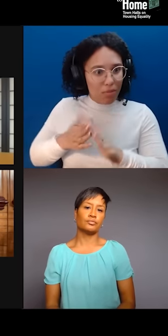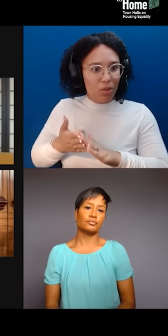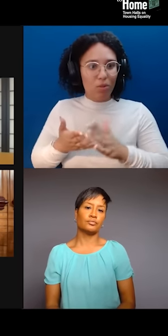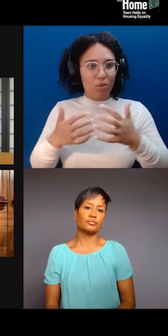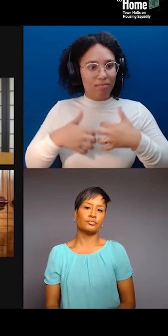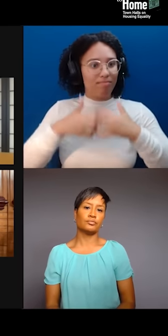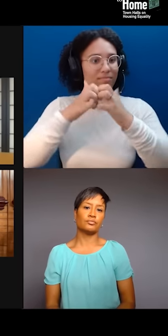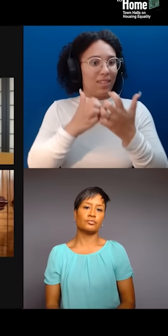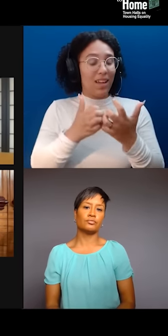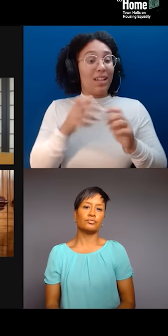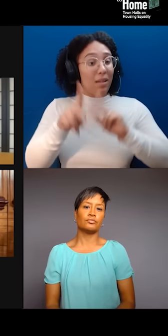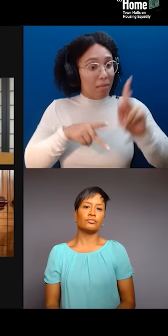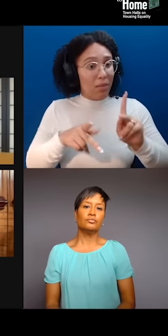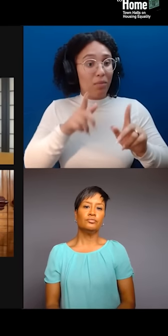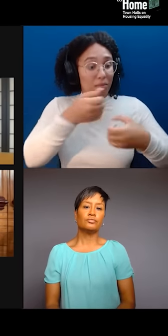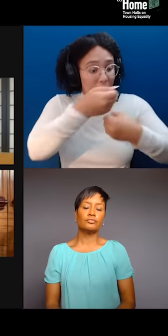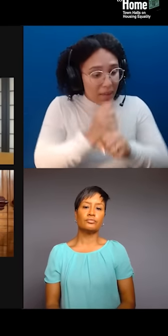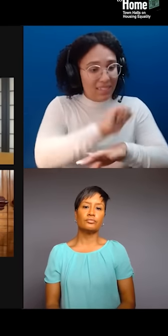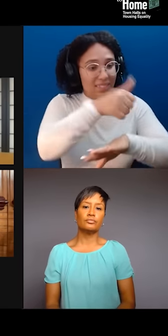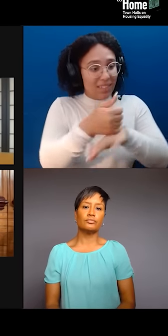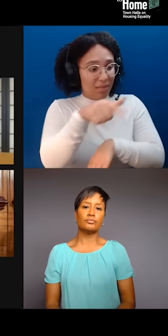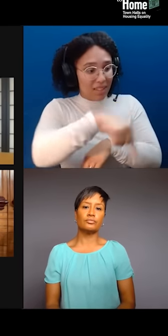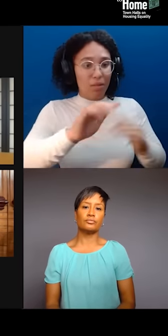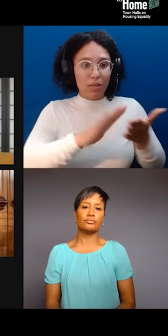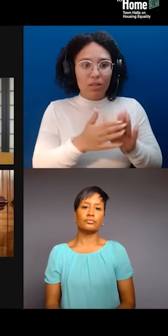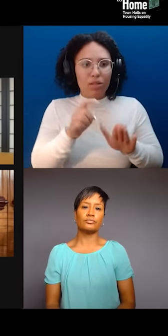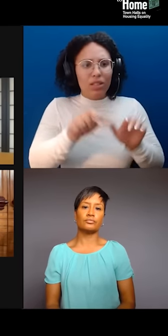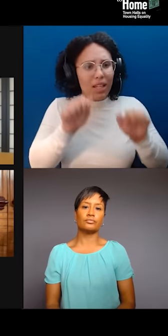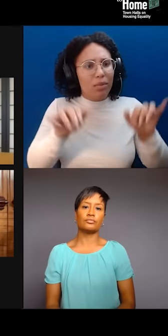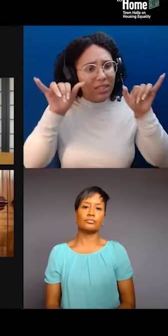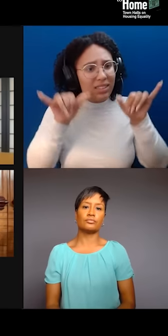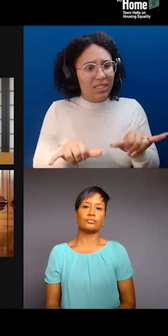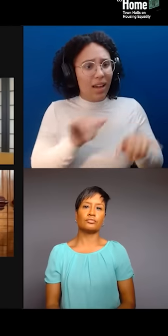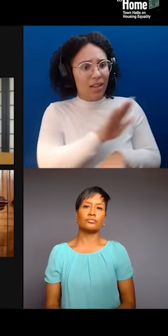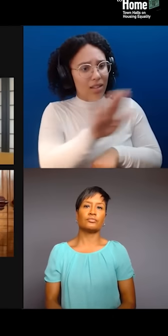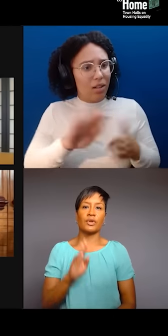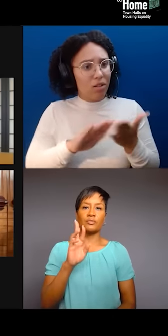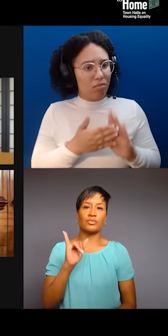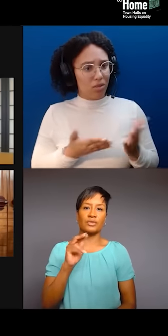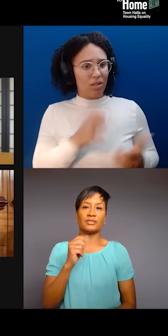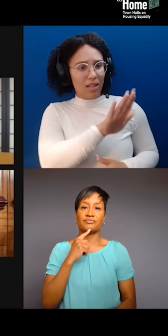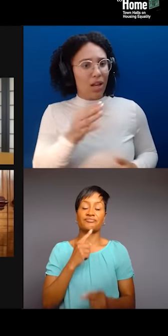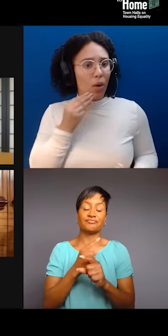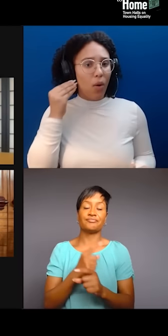So, that's kind of, that's my answer. I think. That's, yeah, that's super helpful, Betty. Thank you. Let's see here.